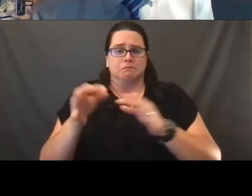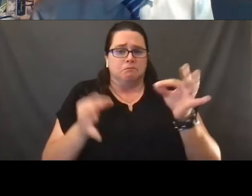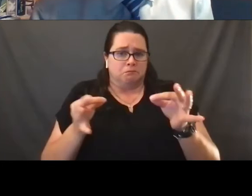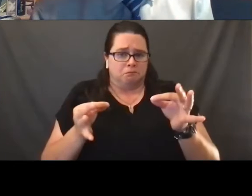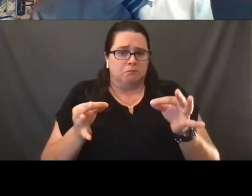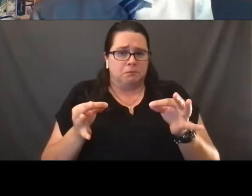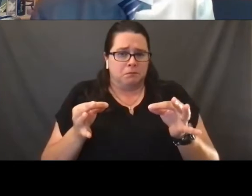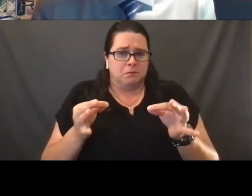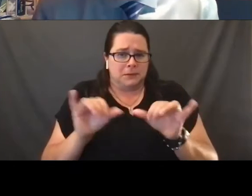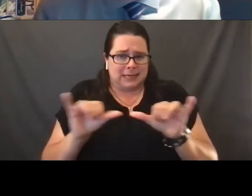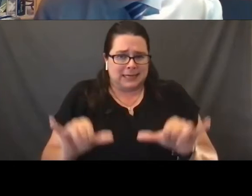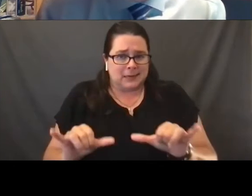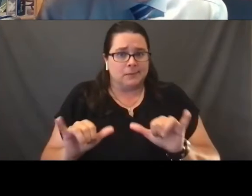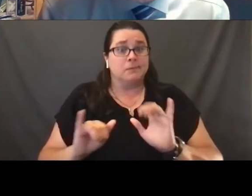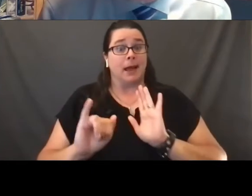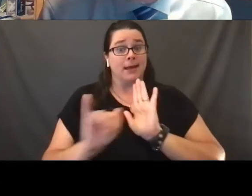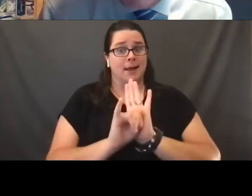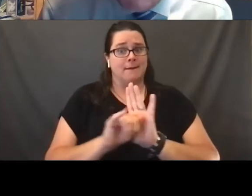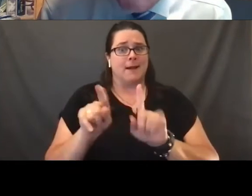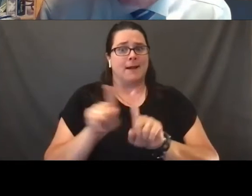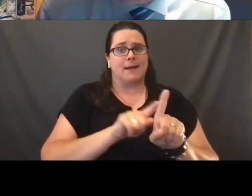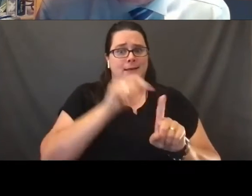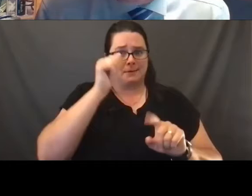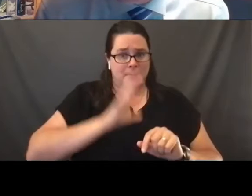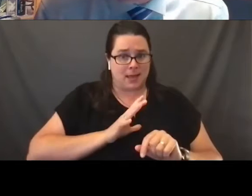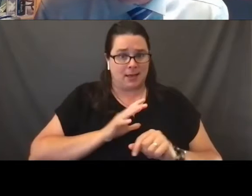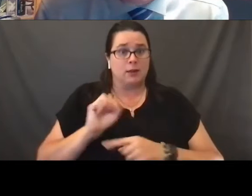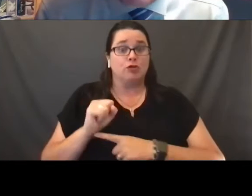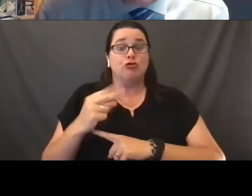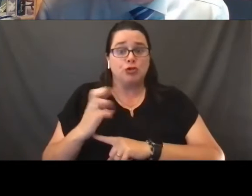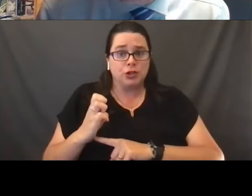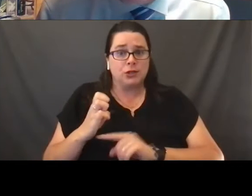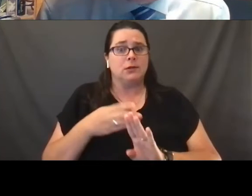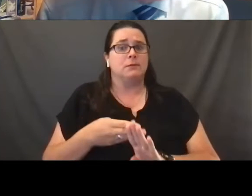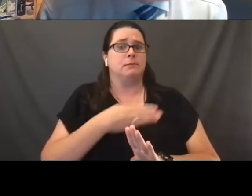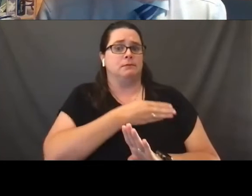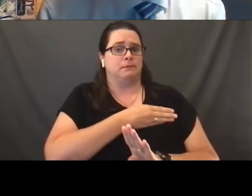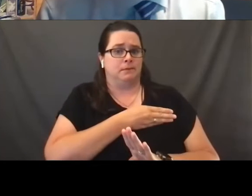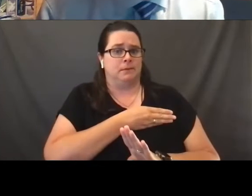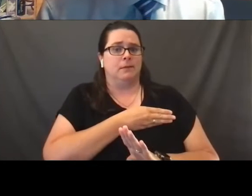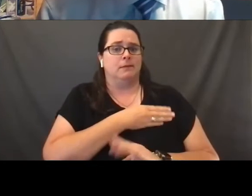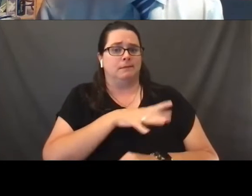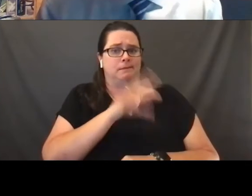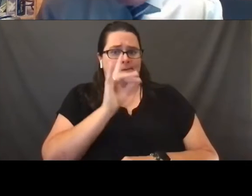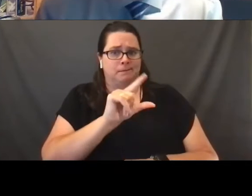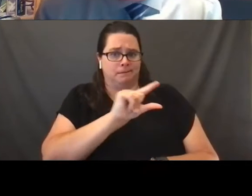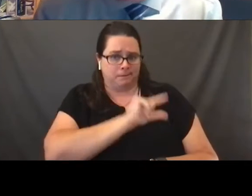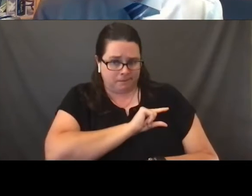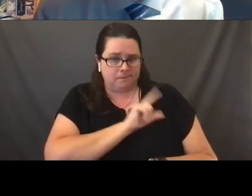identifying as a male. She was previously convicted of engaging in a crime,